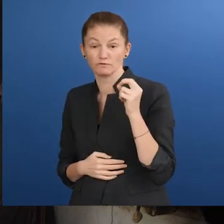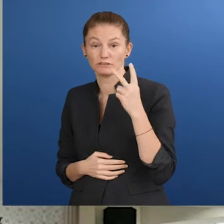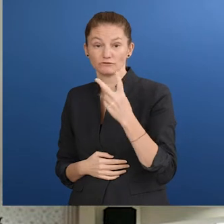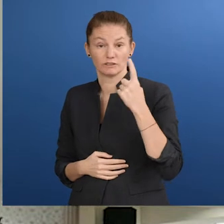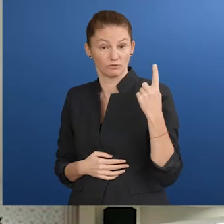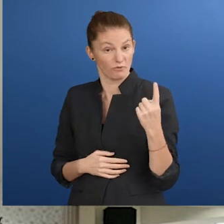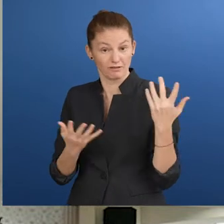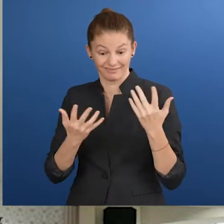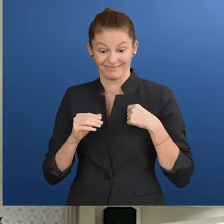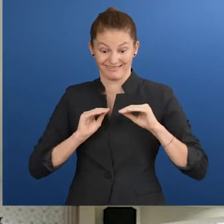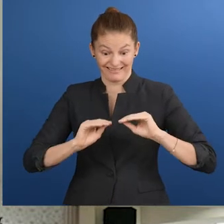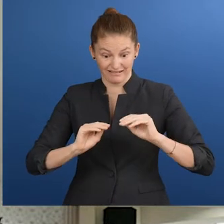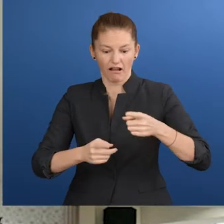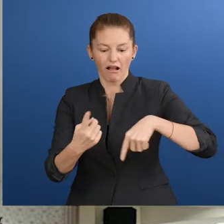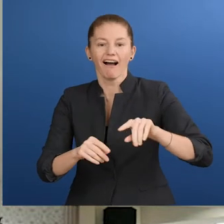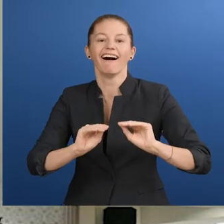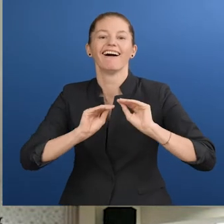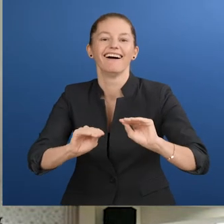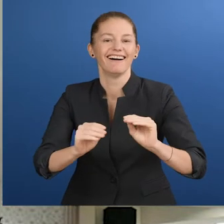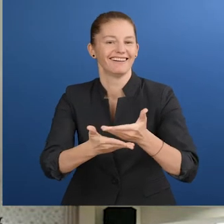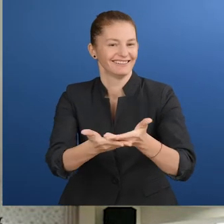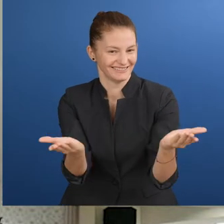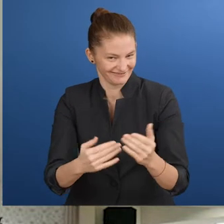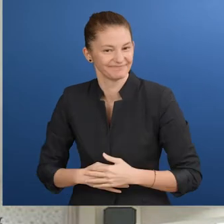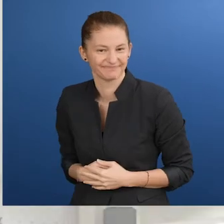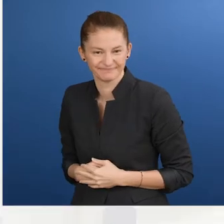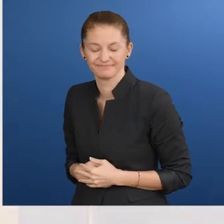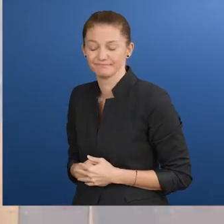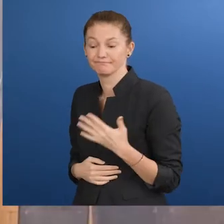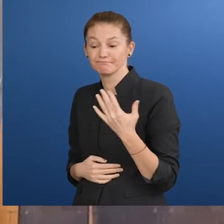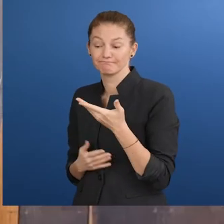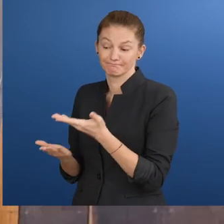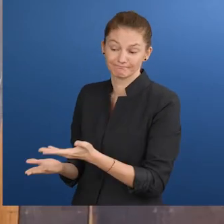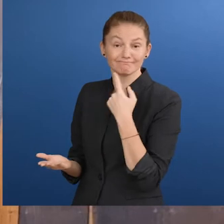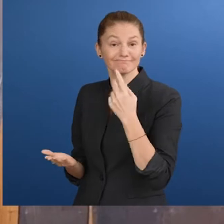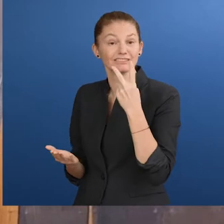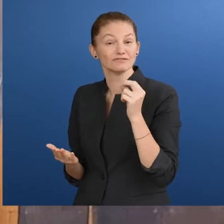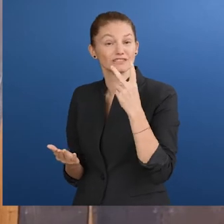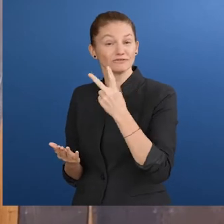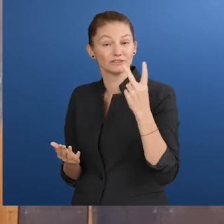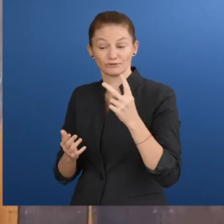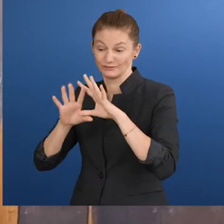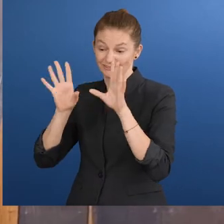a train-the-trainer program was also launched. Katanyu Hawsutisima: “The 2022 Zero Project Award is truly